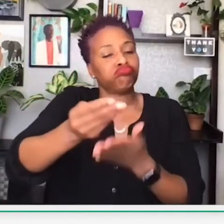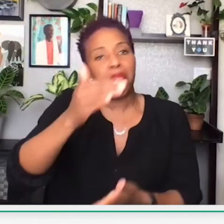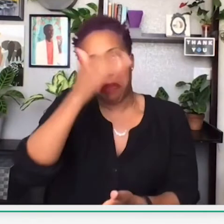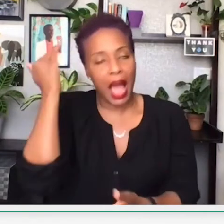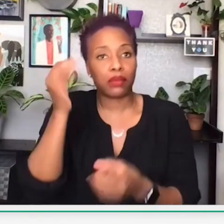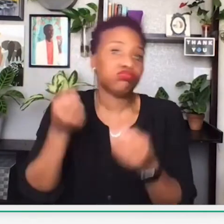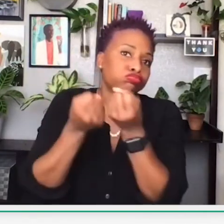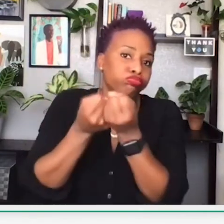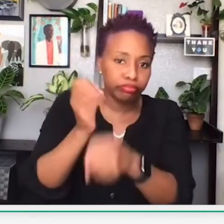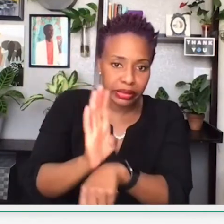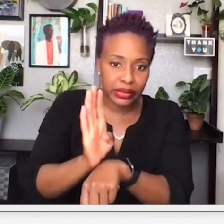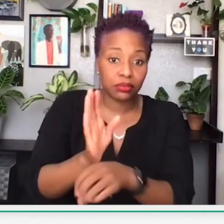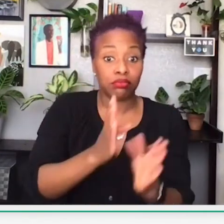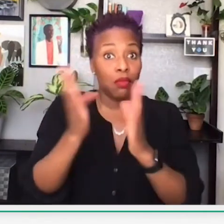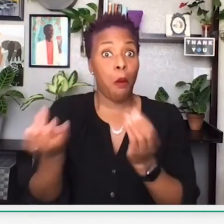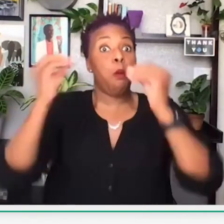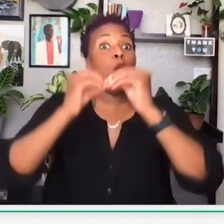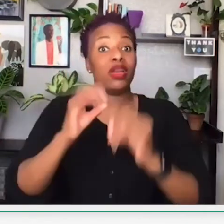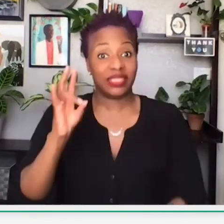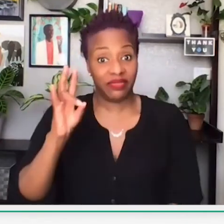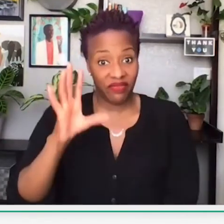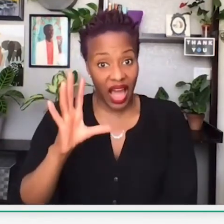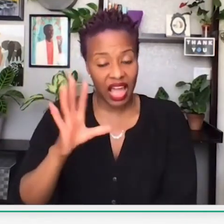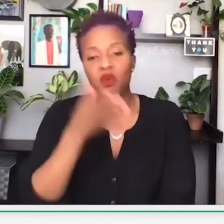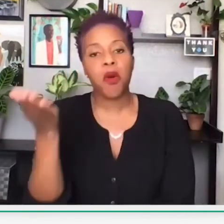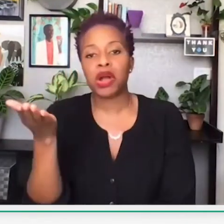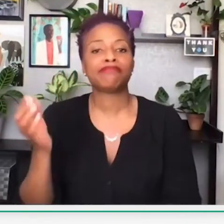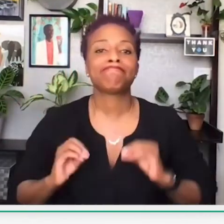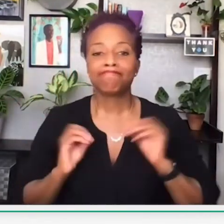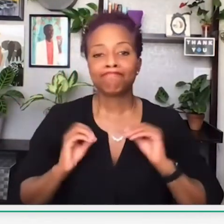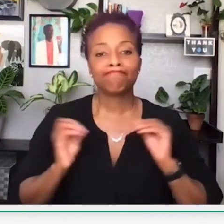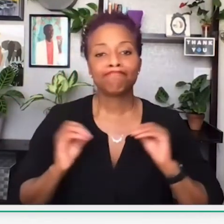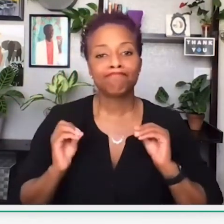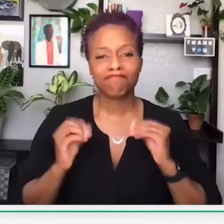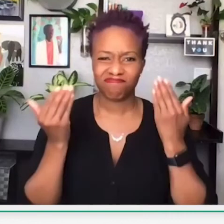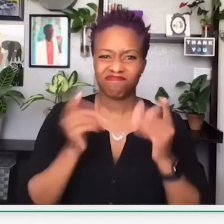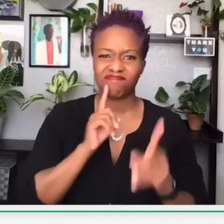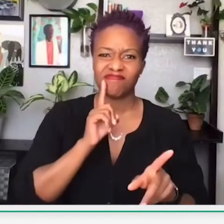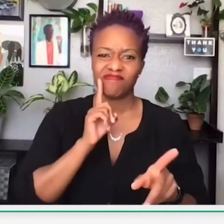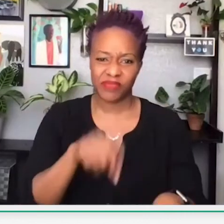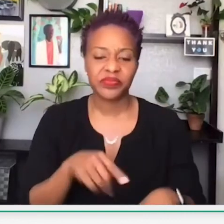often find yourself purchasing and supporting black-owned businesses. More than 75%. Or,